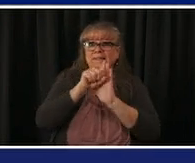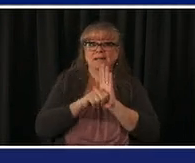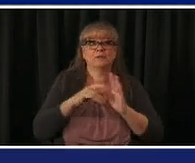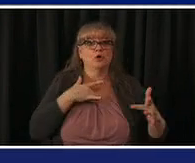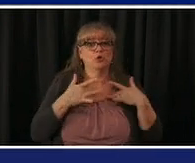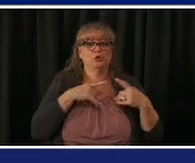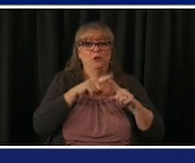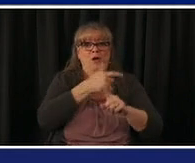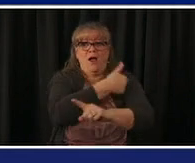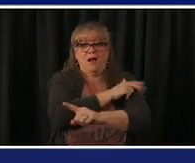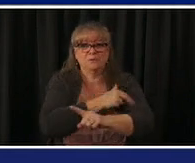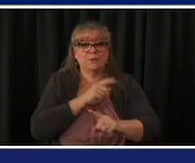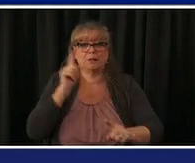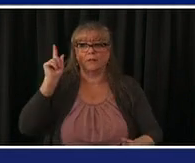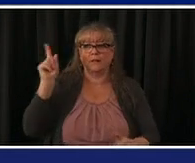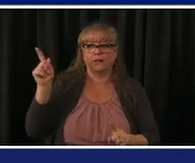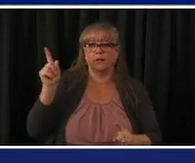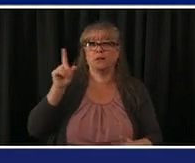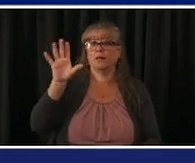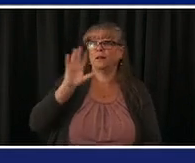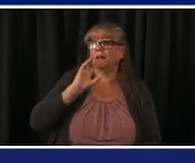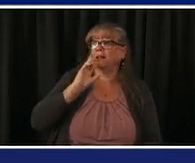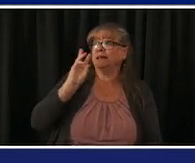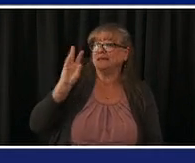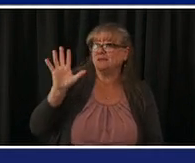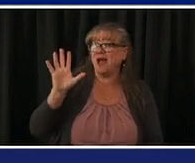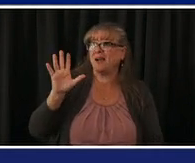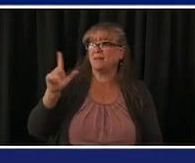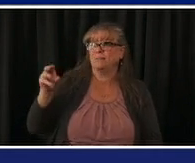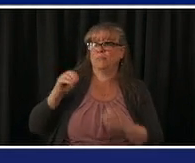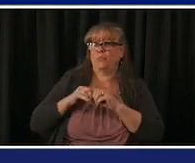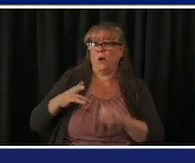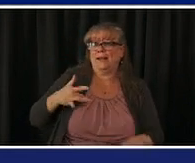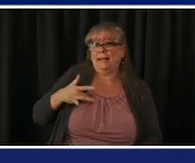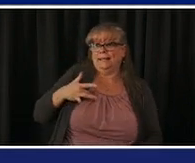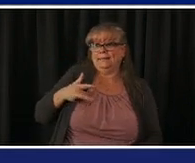and up you are much more likely to be hospitalized you are much more likely to have a severe uh